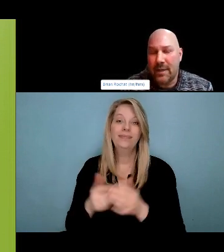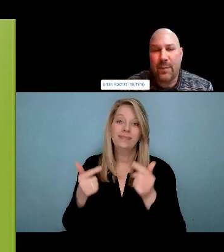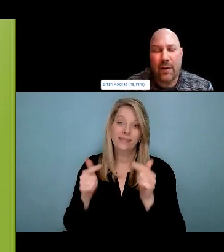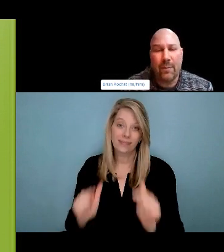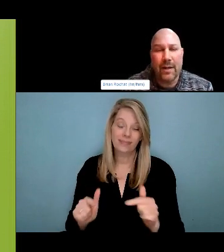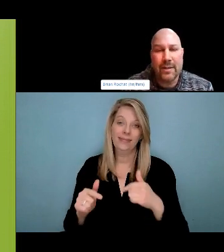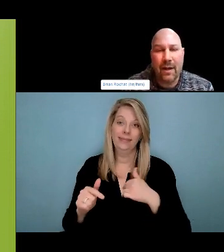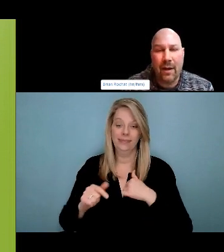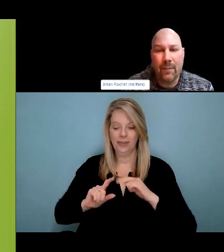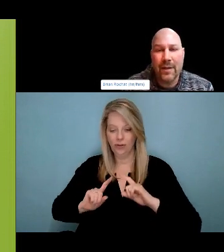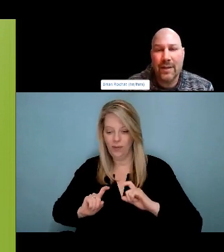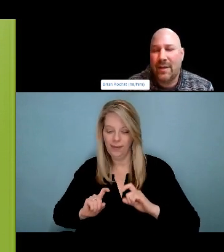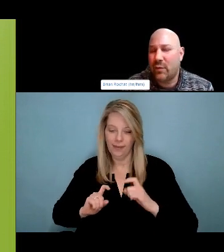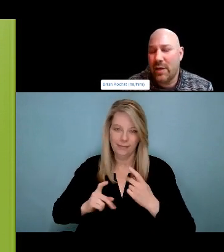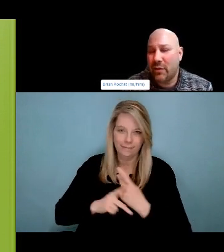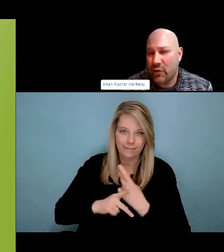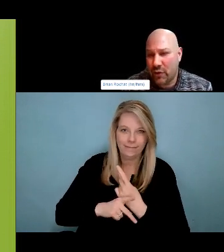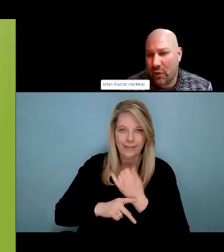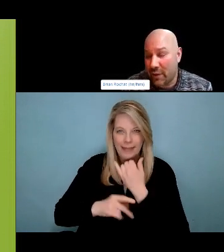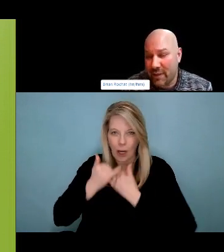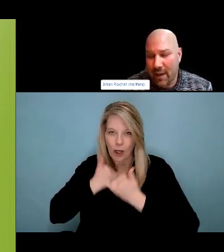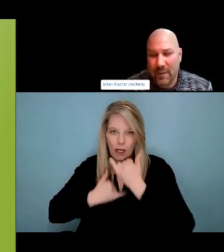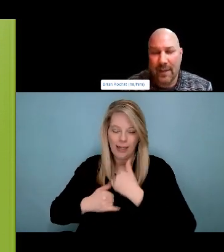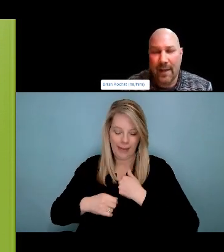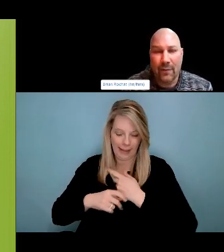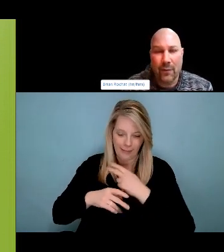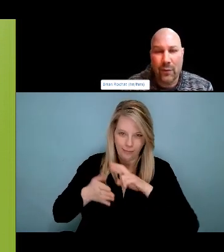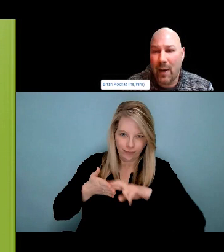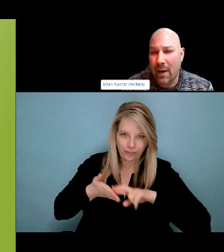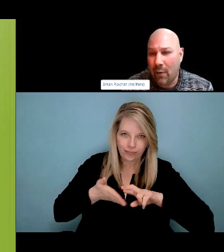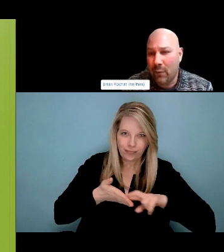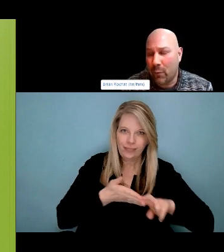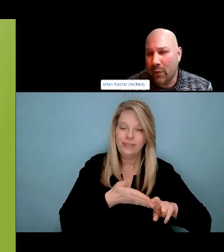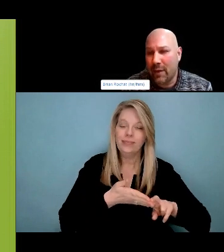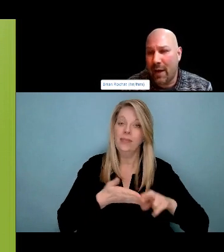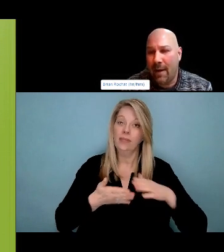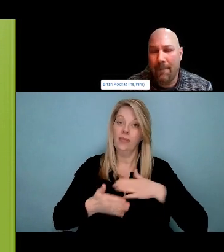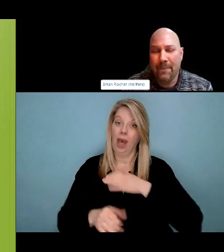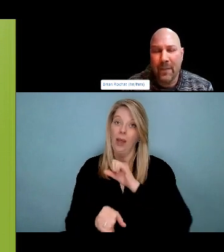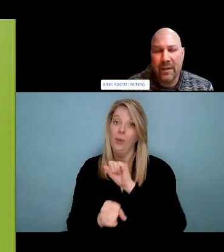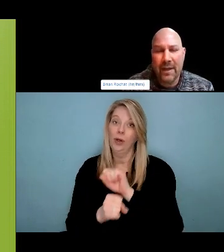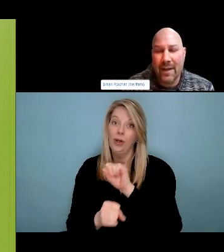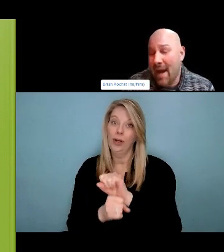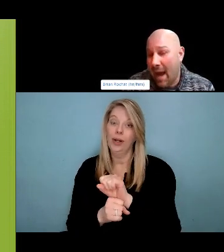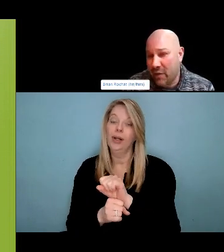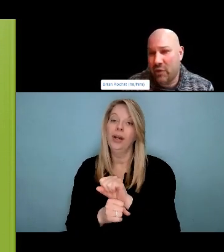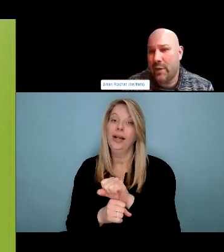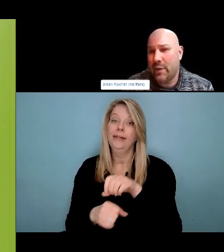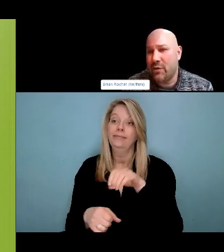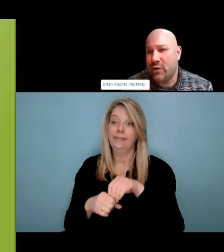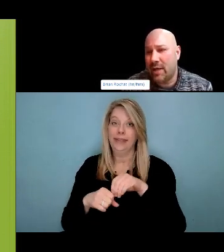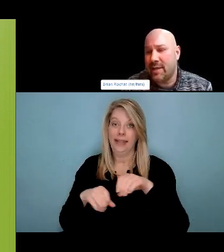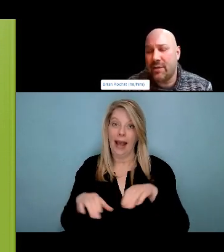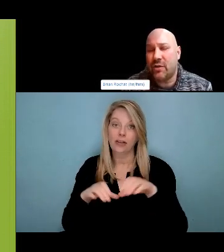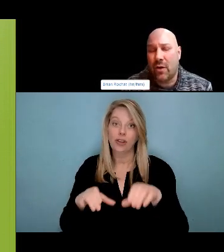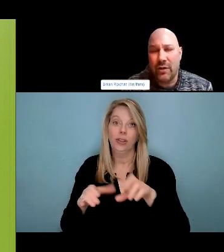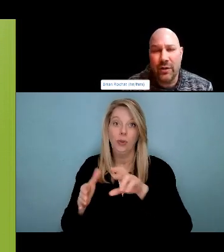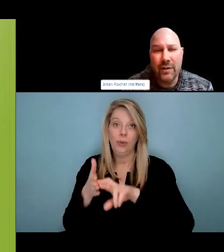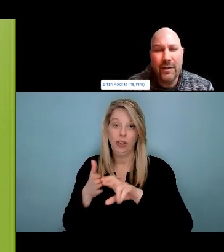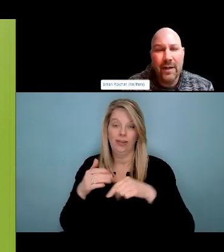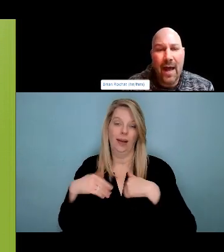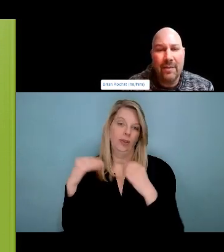70 70 to 80% of people have used an illegal or illicit substance in their lifetime and